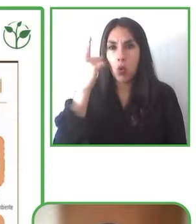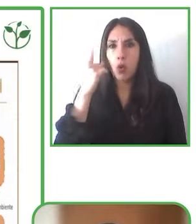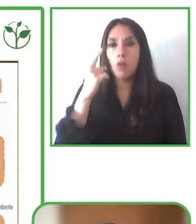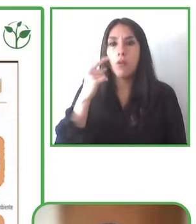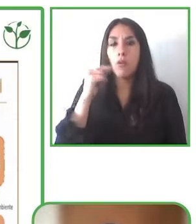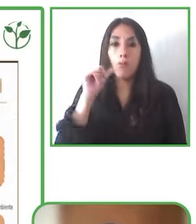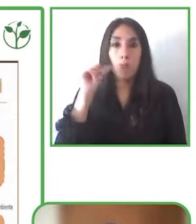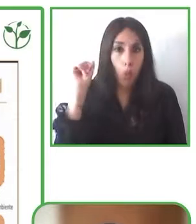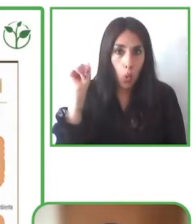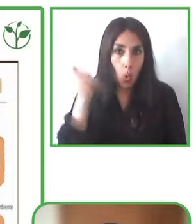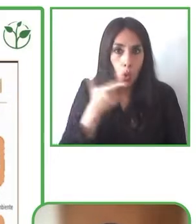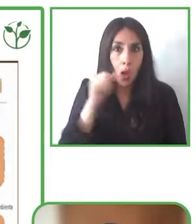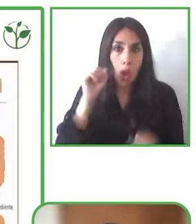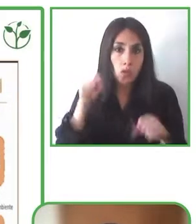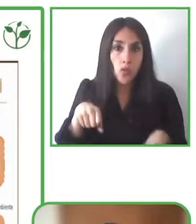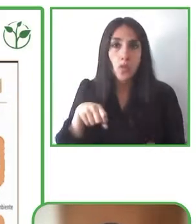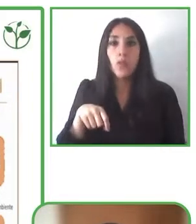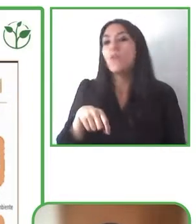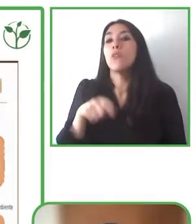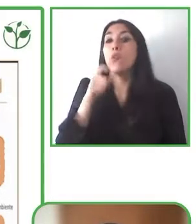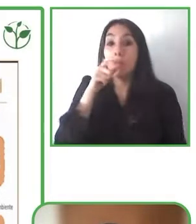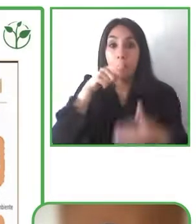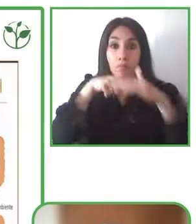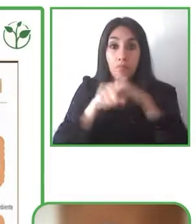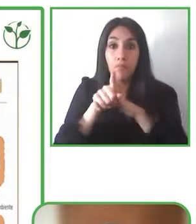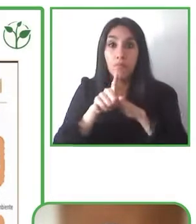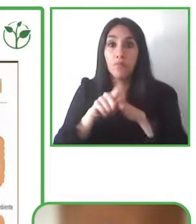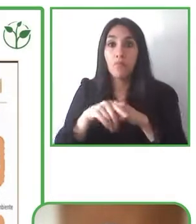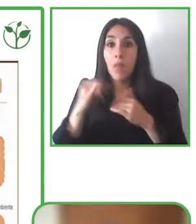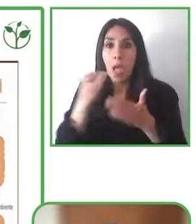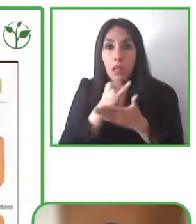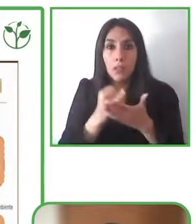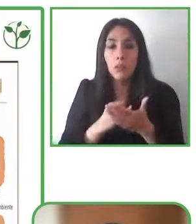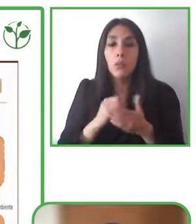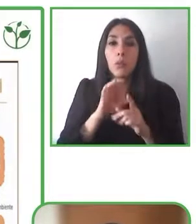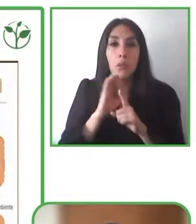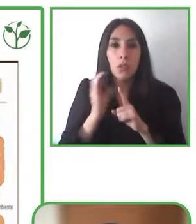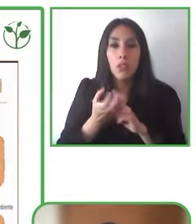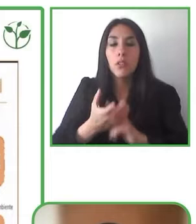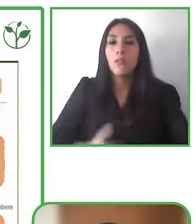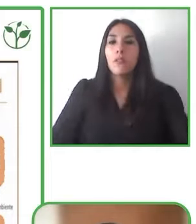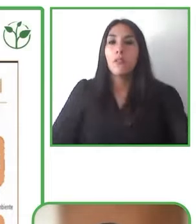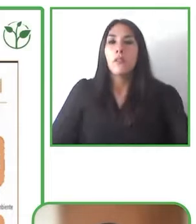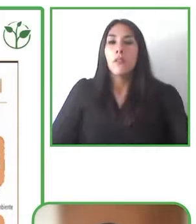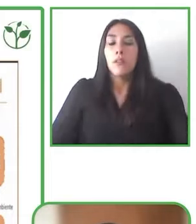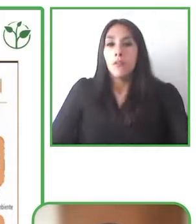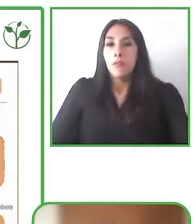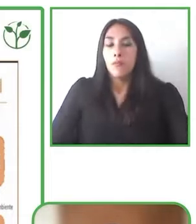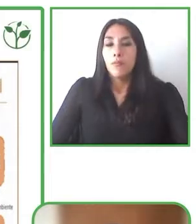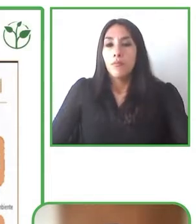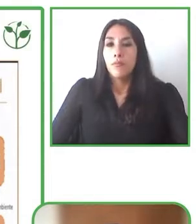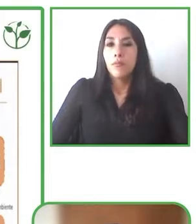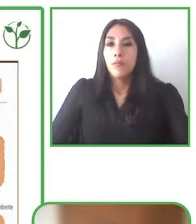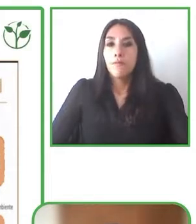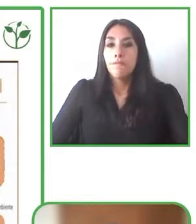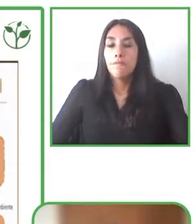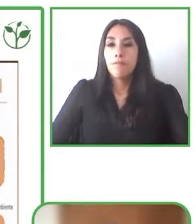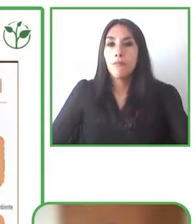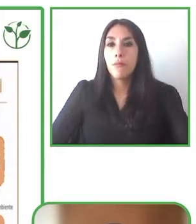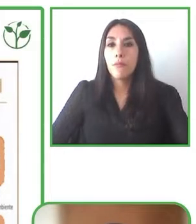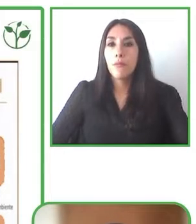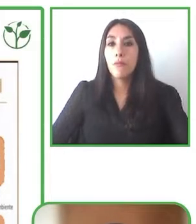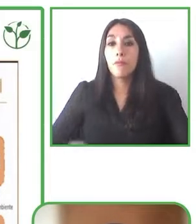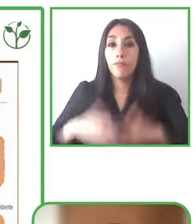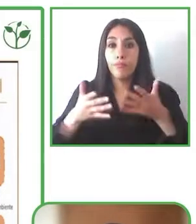and everybody has access to our, to that culture and also, we develop a society we